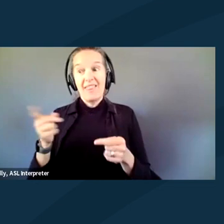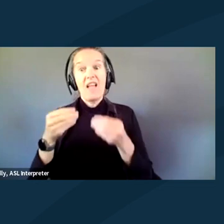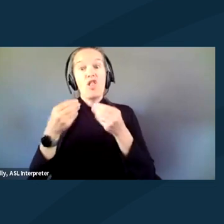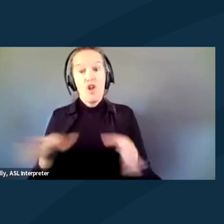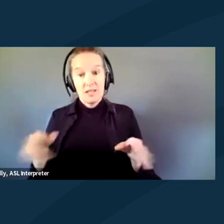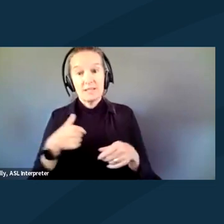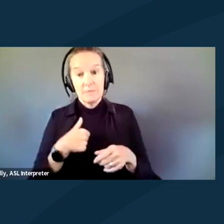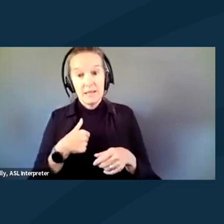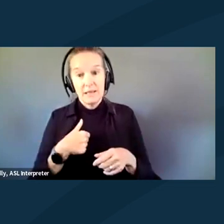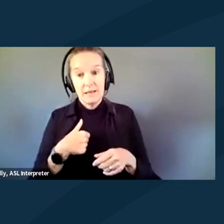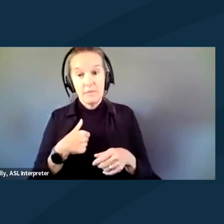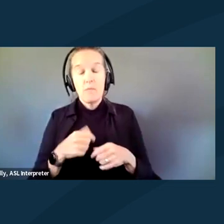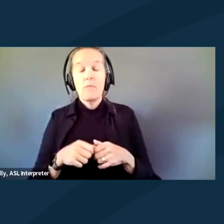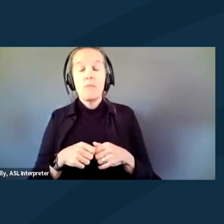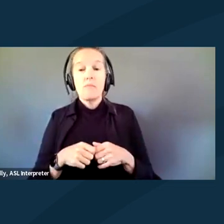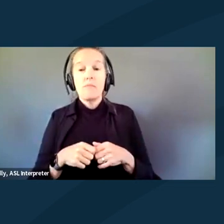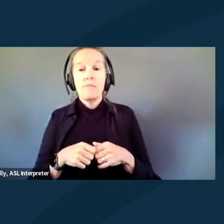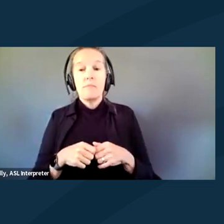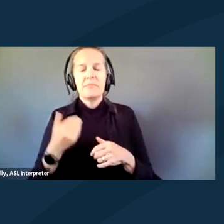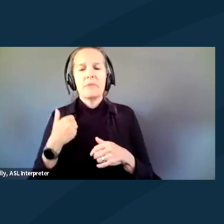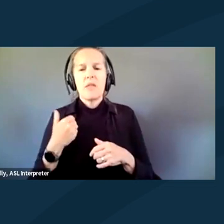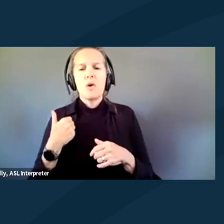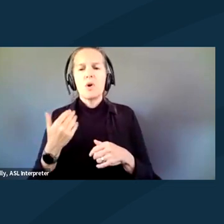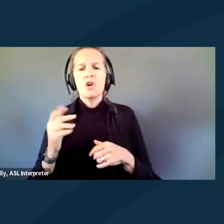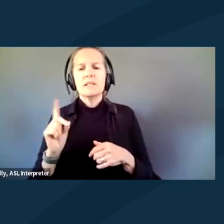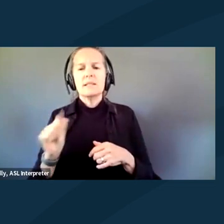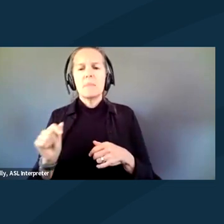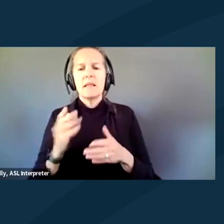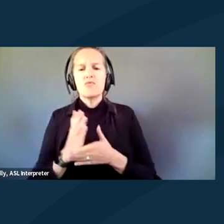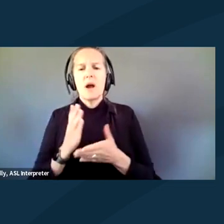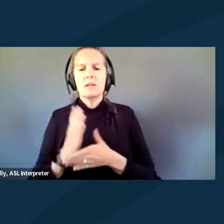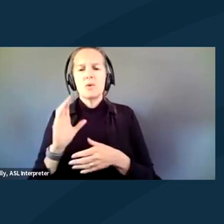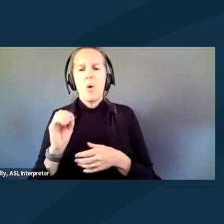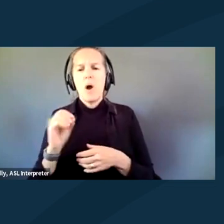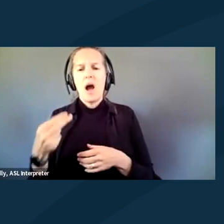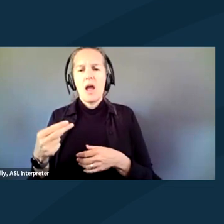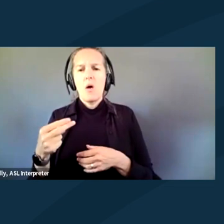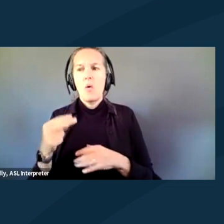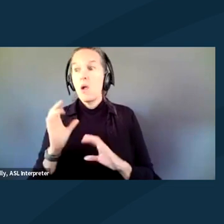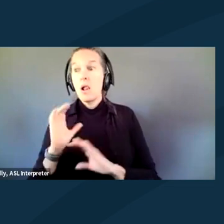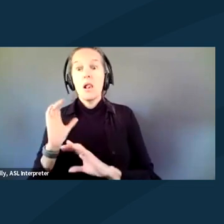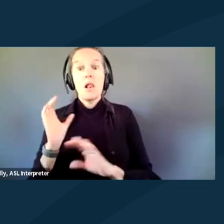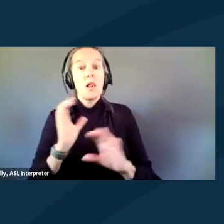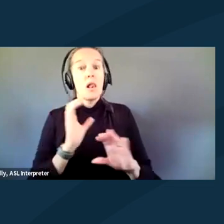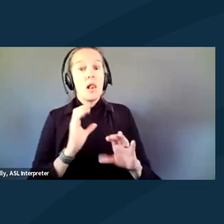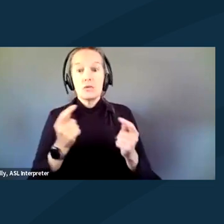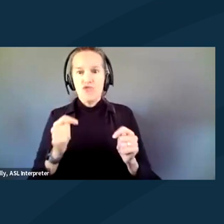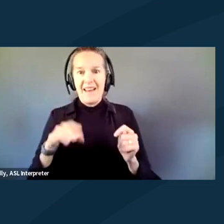There were disability rights. Ohio was trying to find me because they lost me.